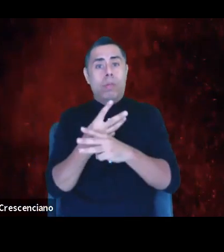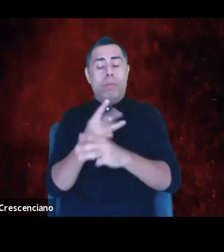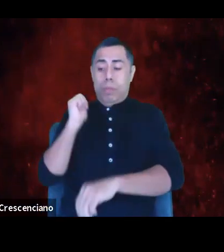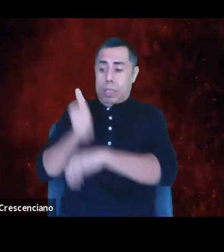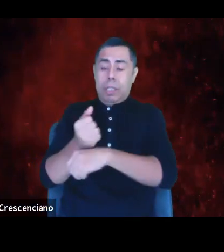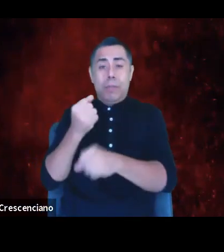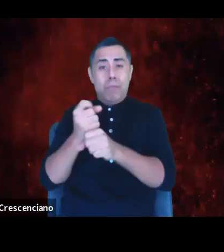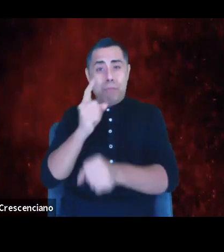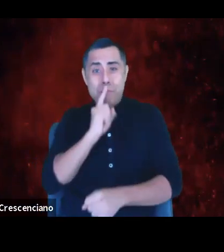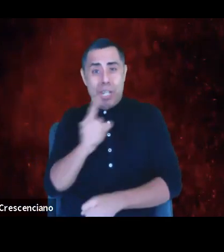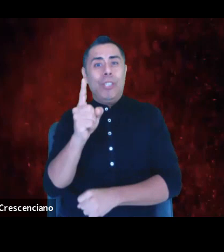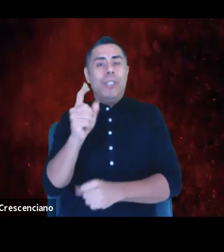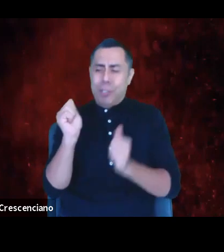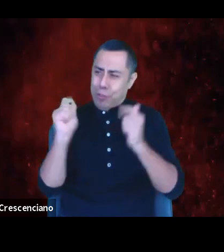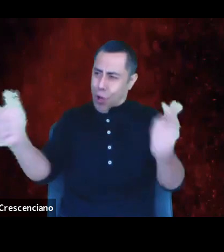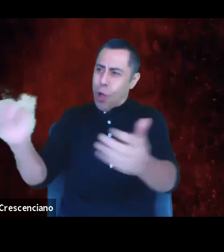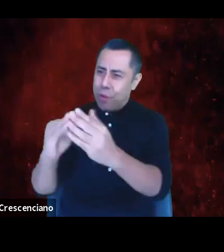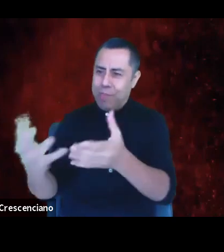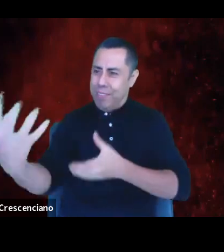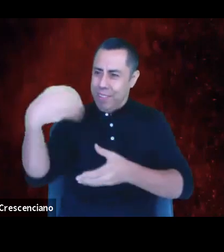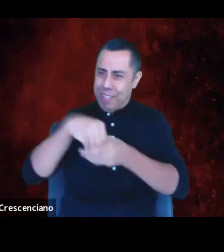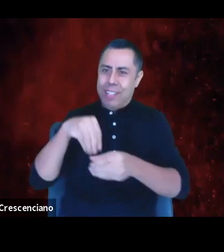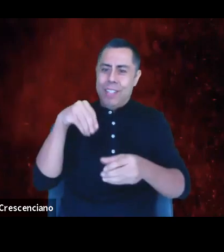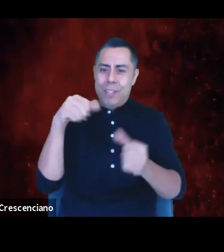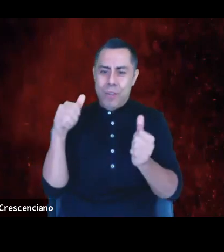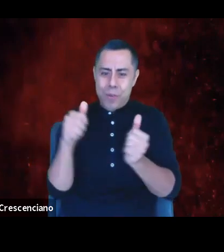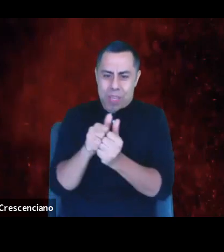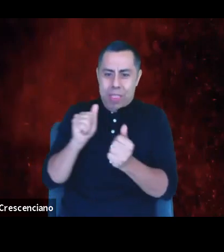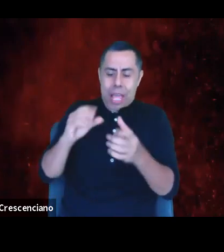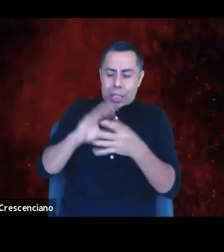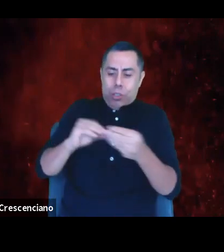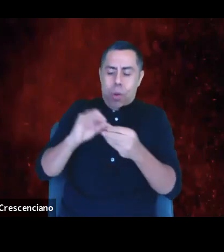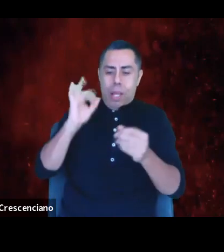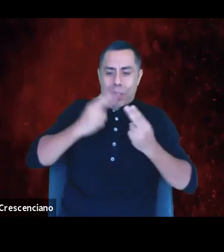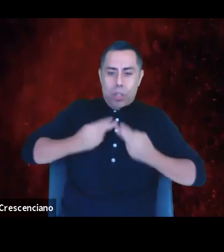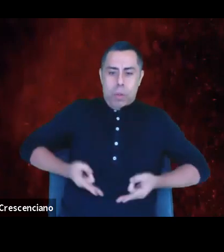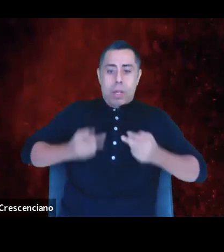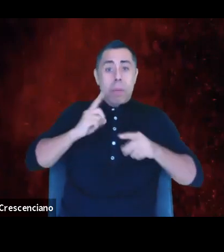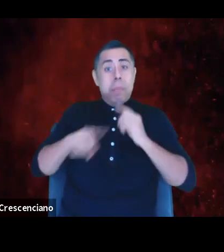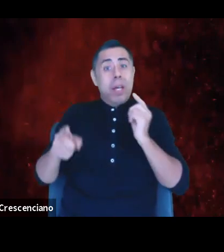but most of our institutions across the country are seemingly only interested in producing theater derived